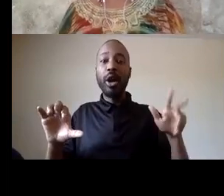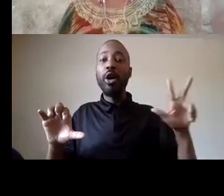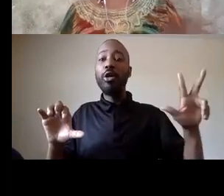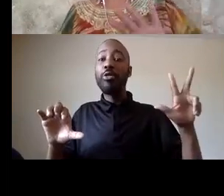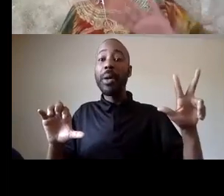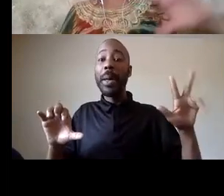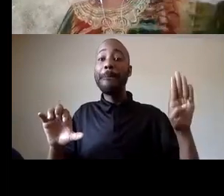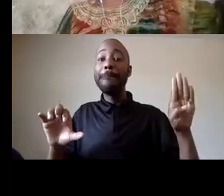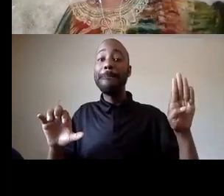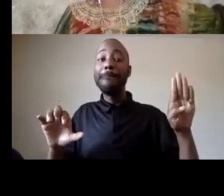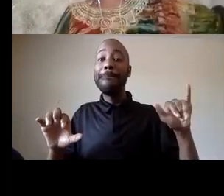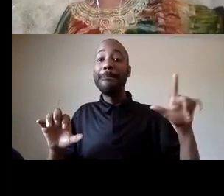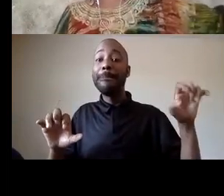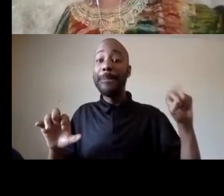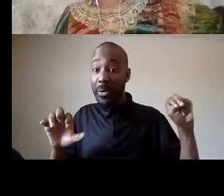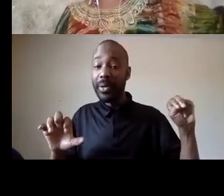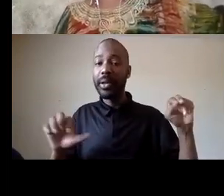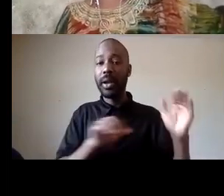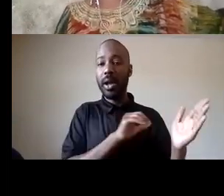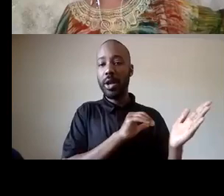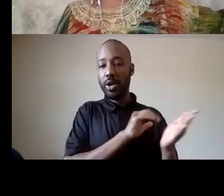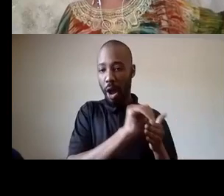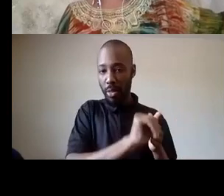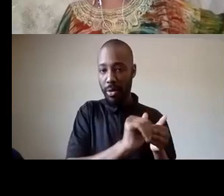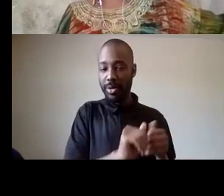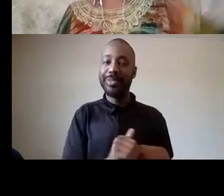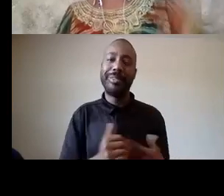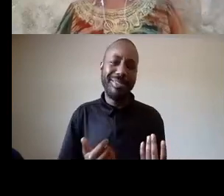so that's way to the minimal side of defunding the police